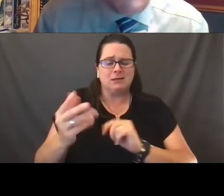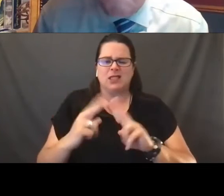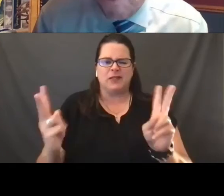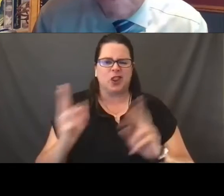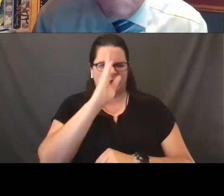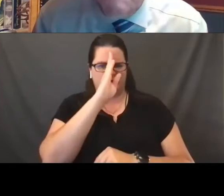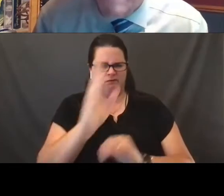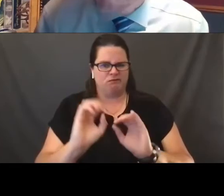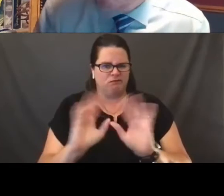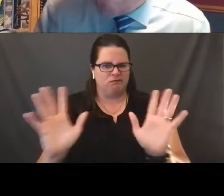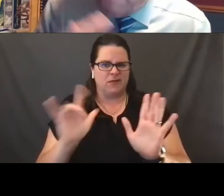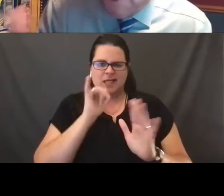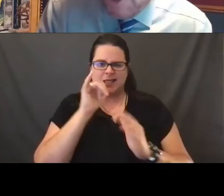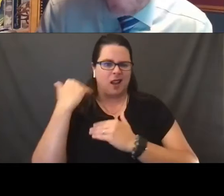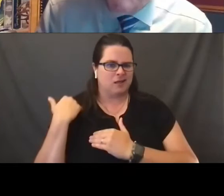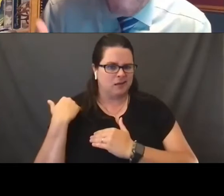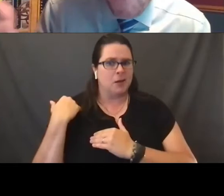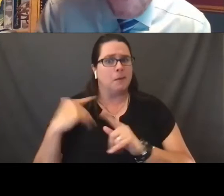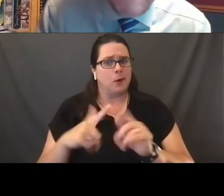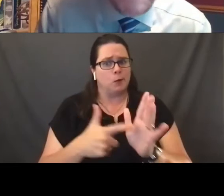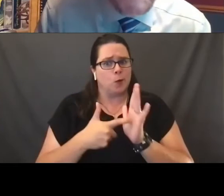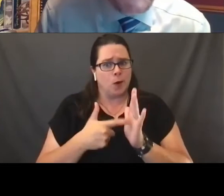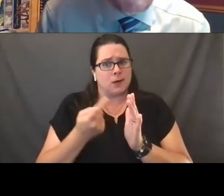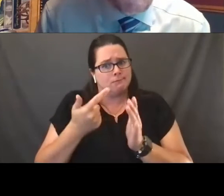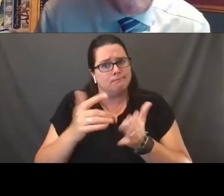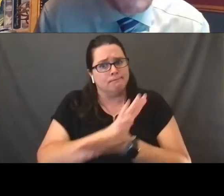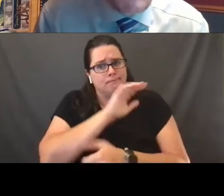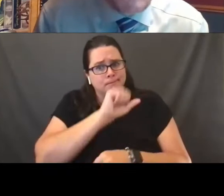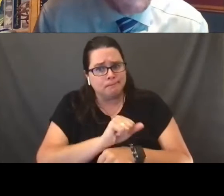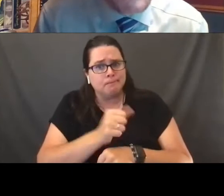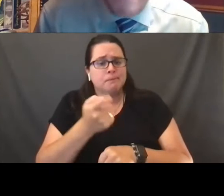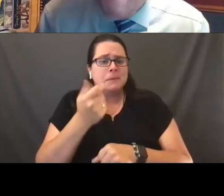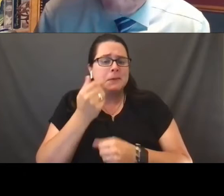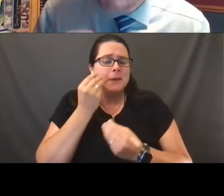It's not to burdensome. It requires a little bit of paperwork and a little bit of information sharing.